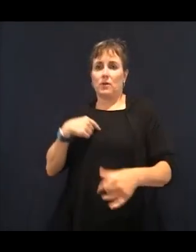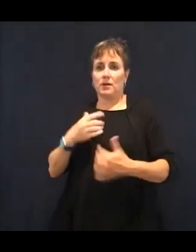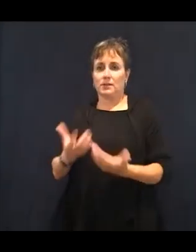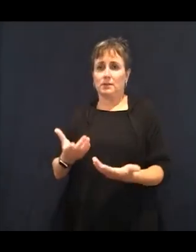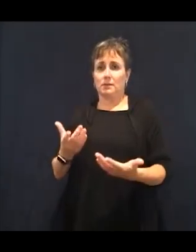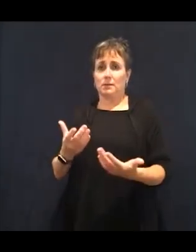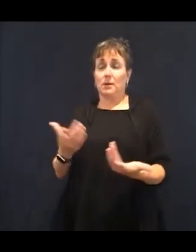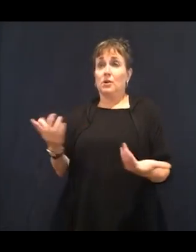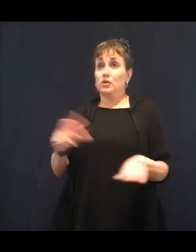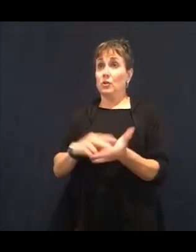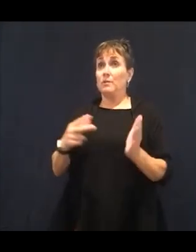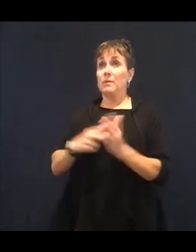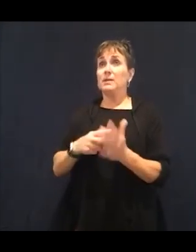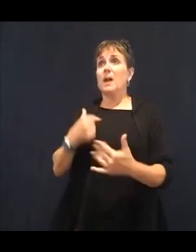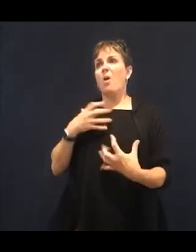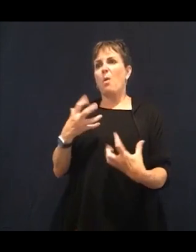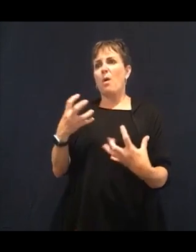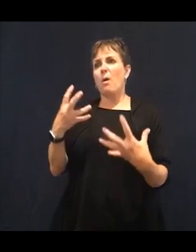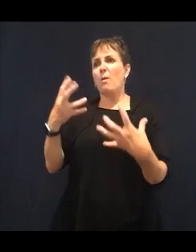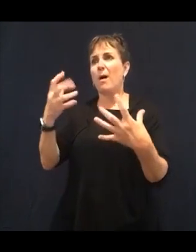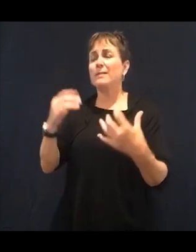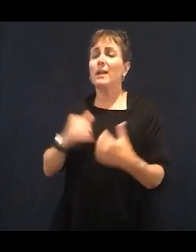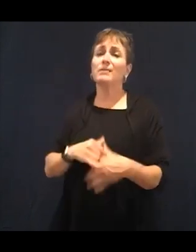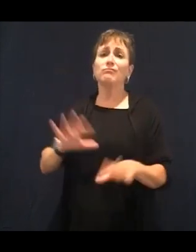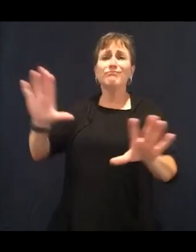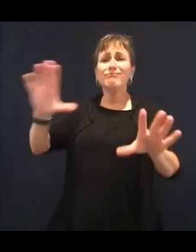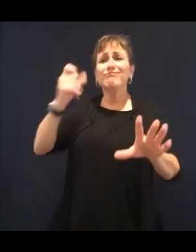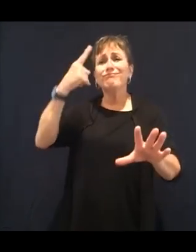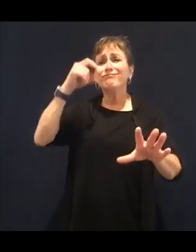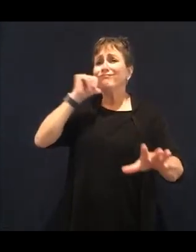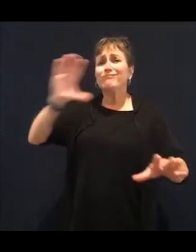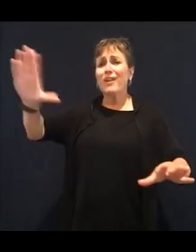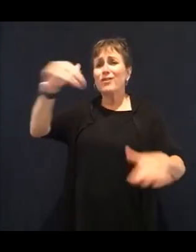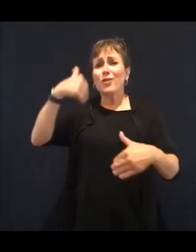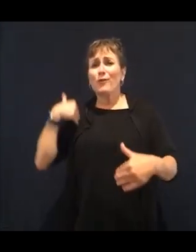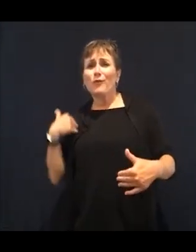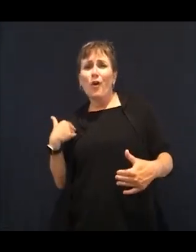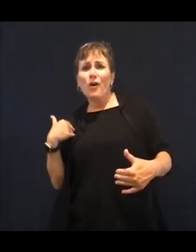our labels and know what's in our food. OK. So I'm going to move on to